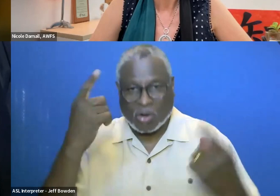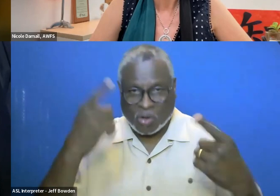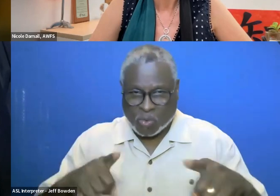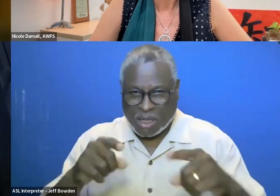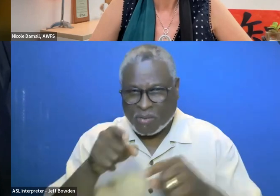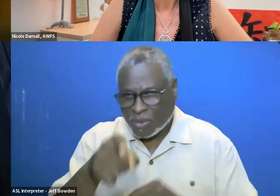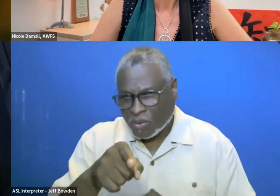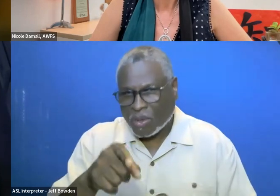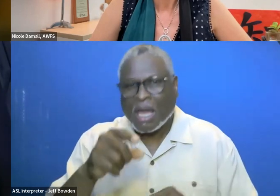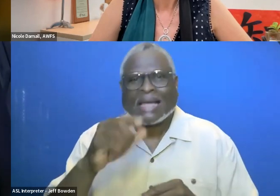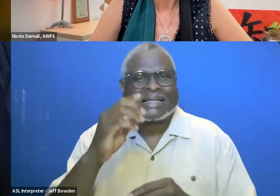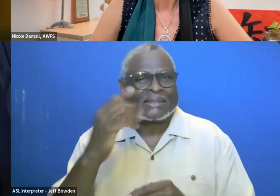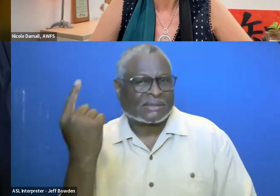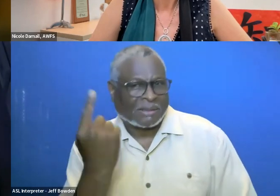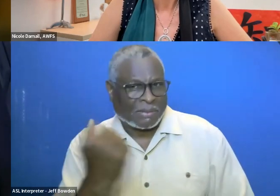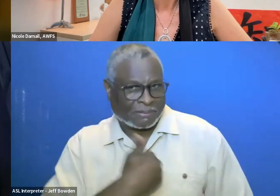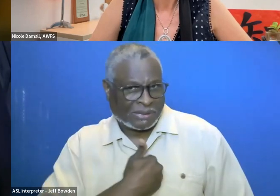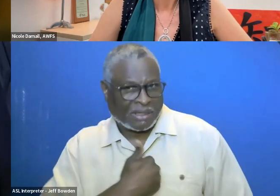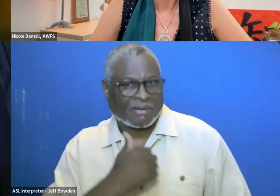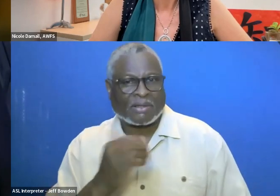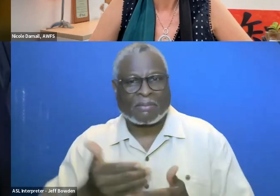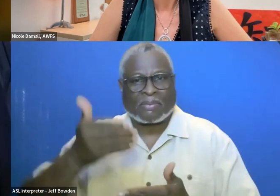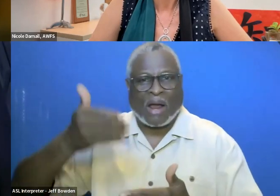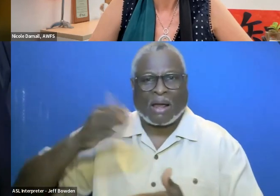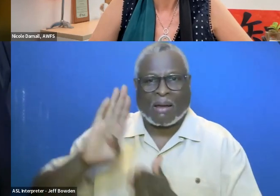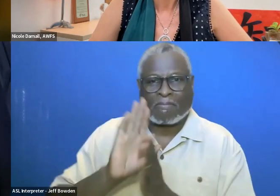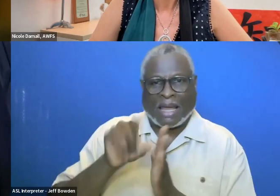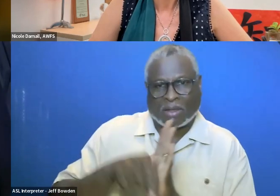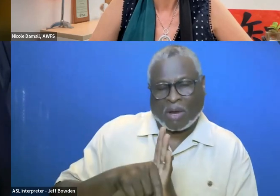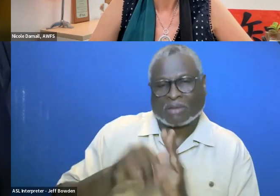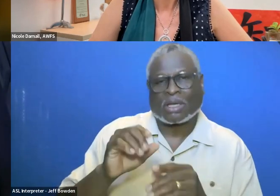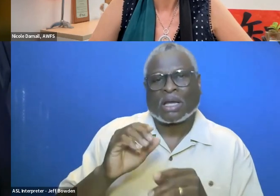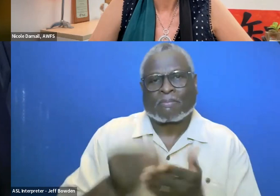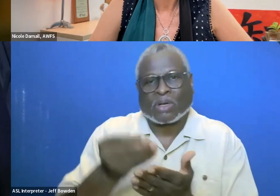Someone with prior background is procurement contracting,